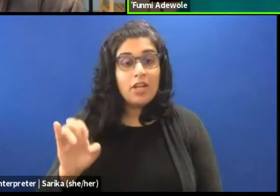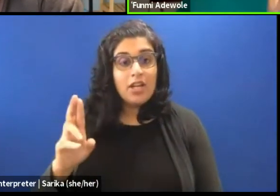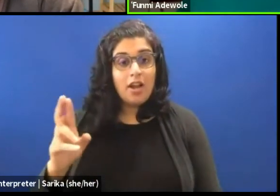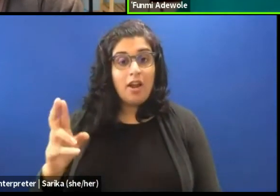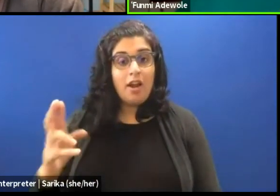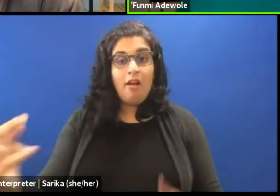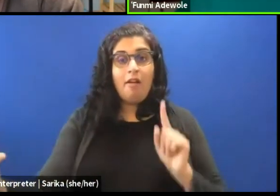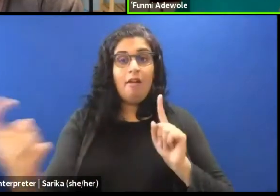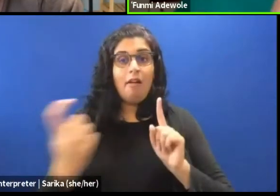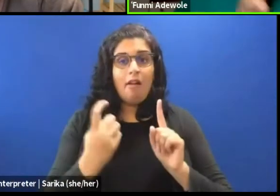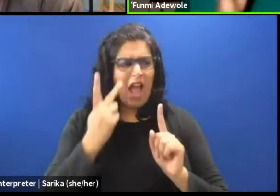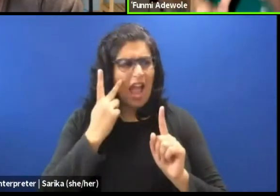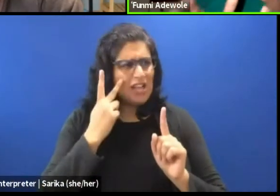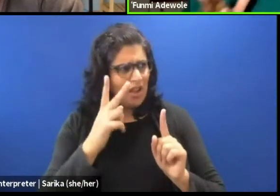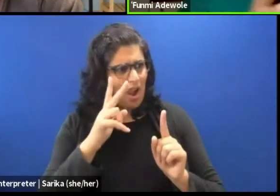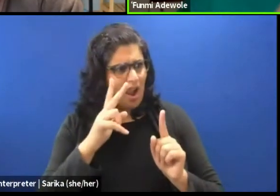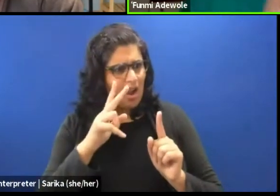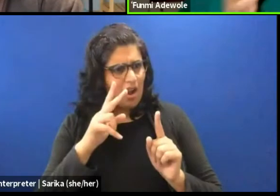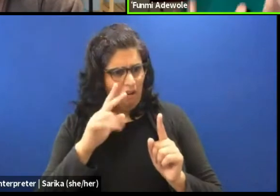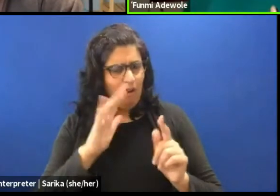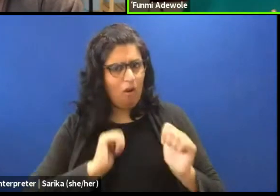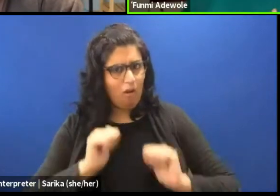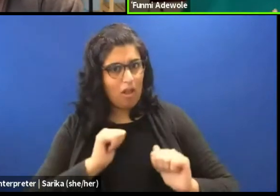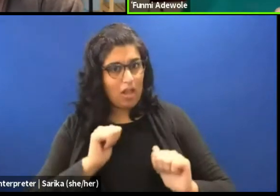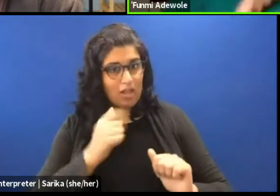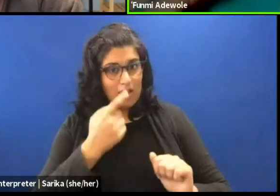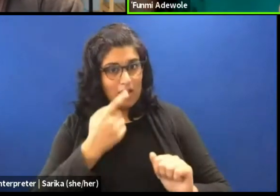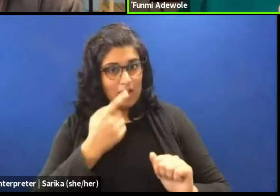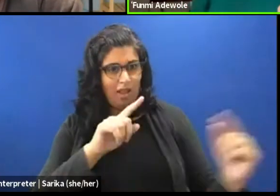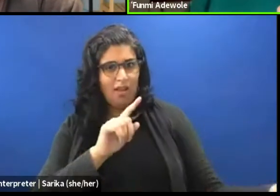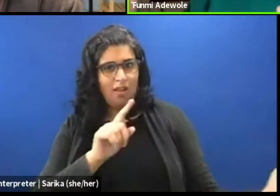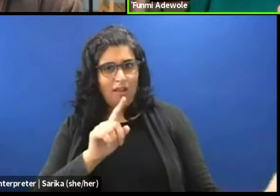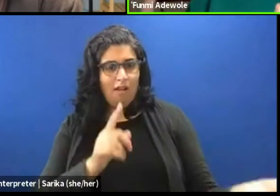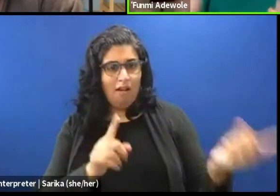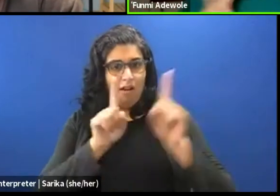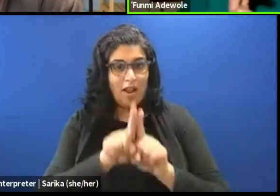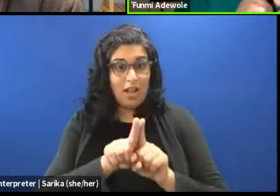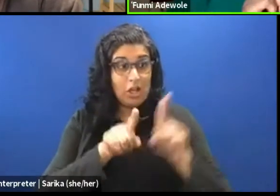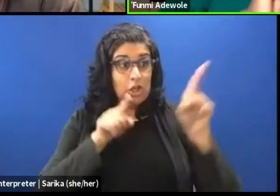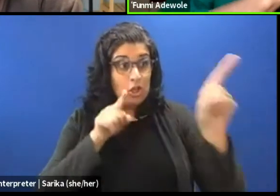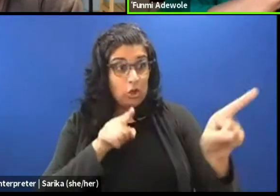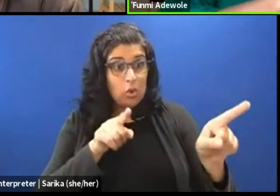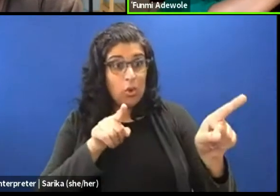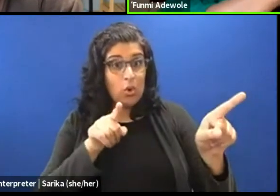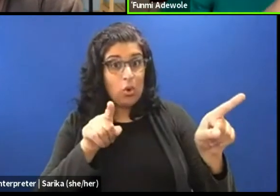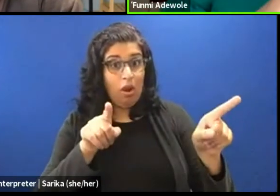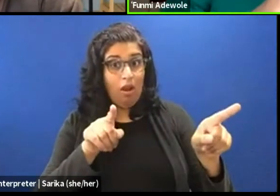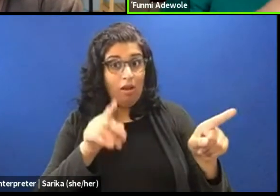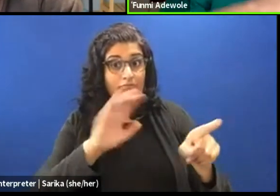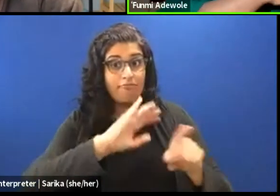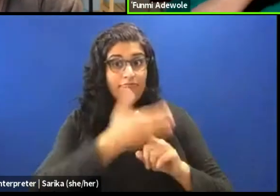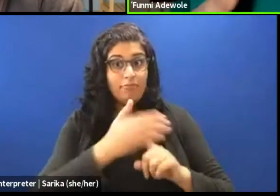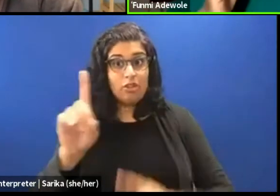could you be my outside eye, could you be my dramaturge for my next piece? And she said, it was,